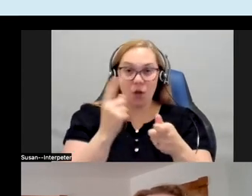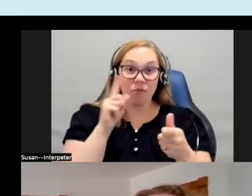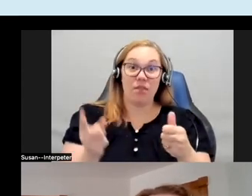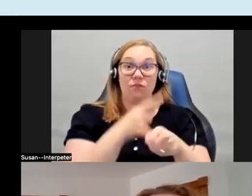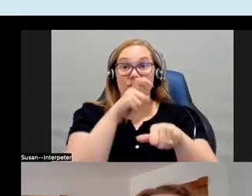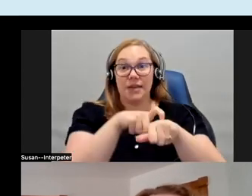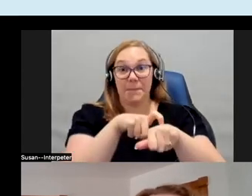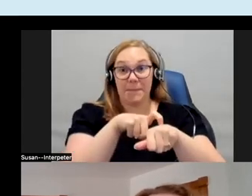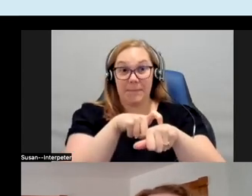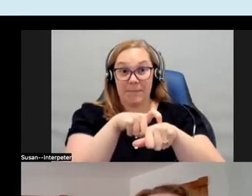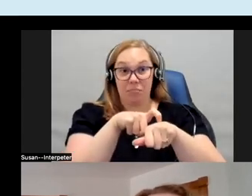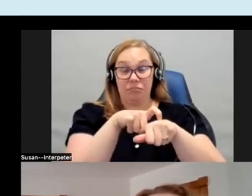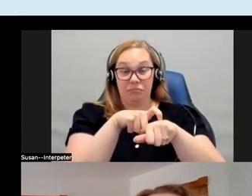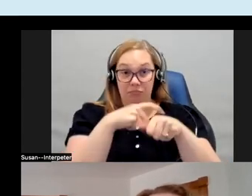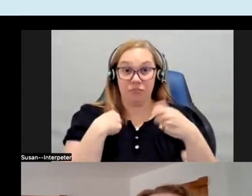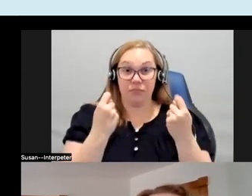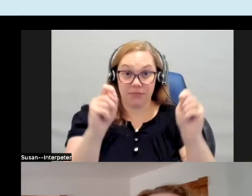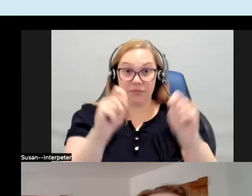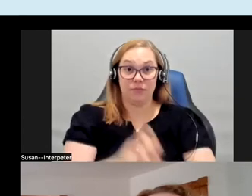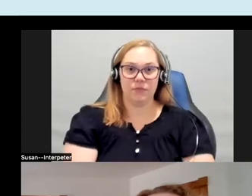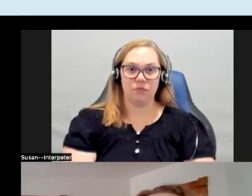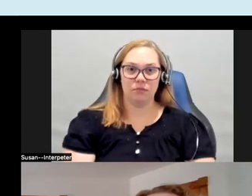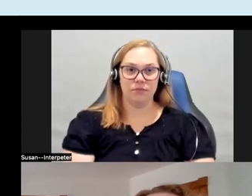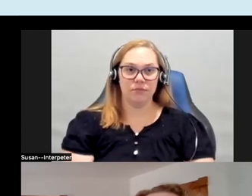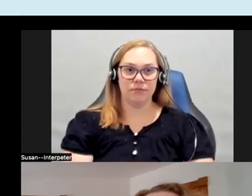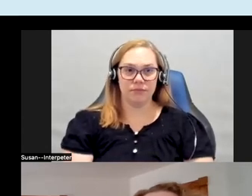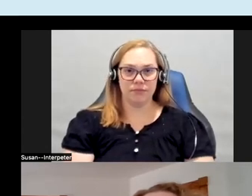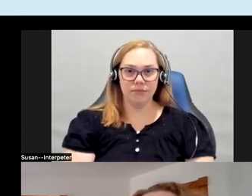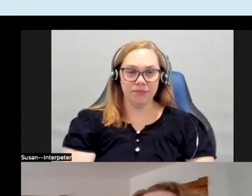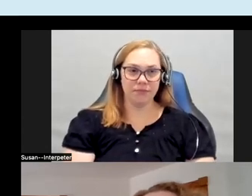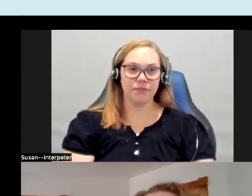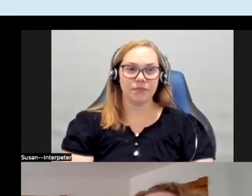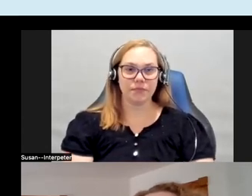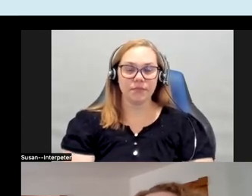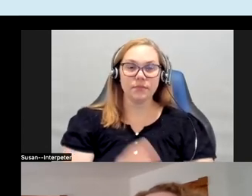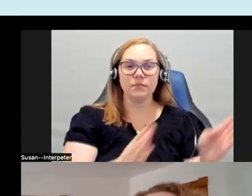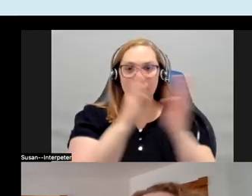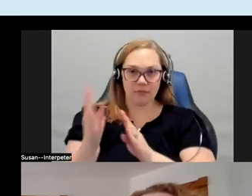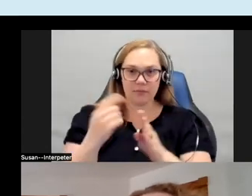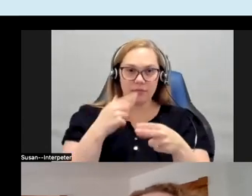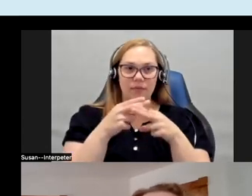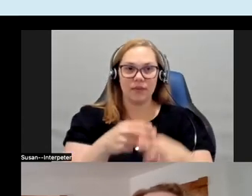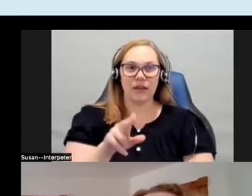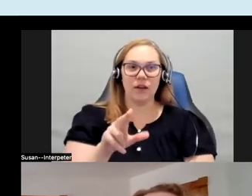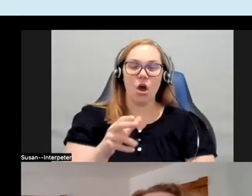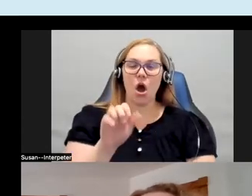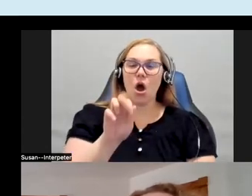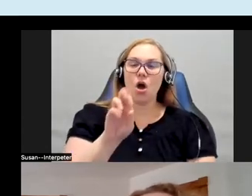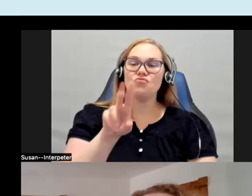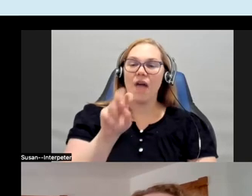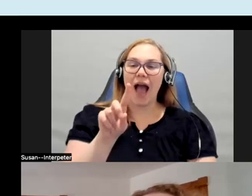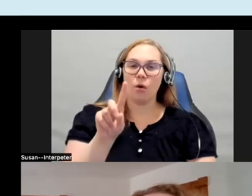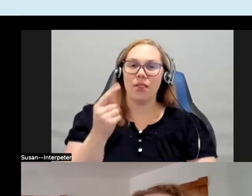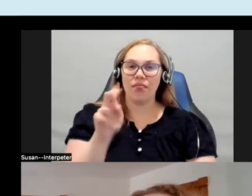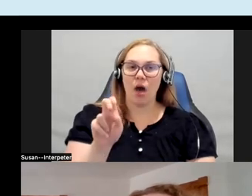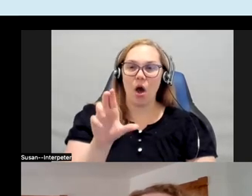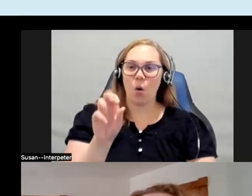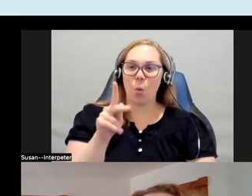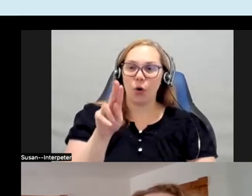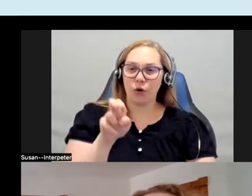did the next one I called around the corner uh this is a finished piece I